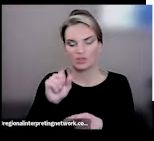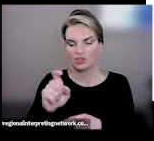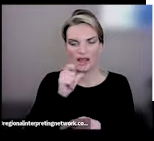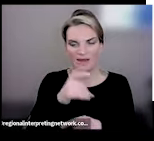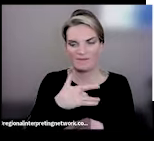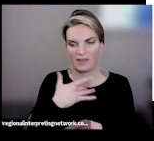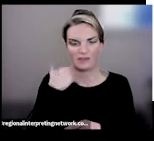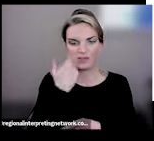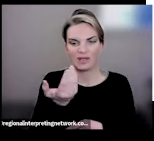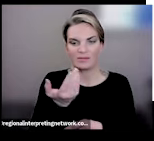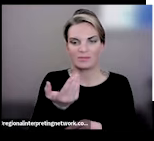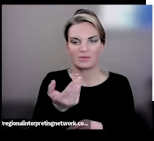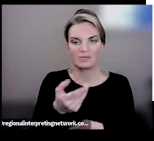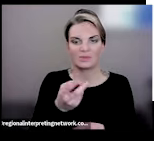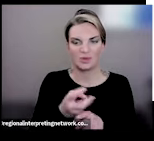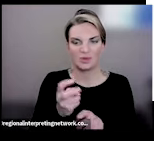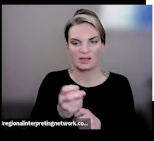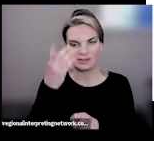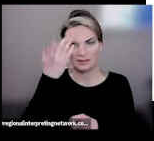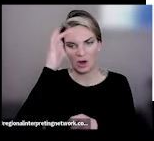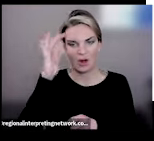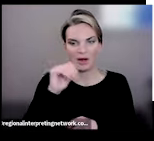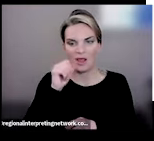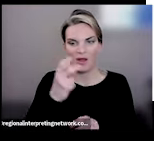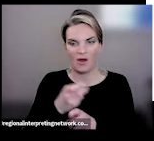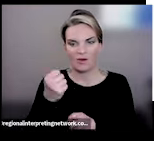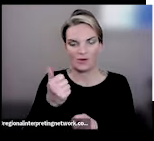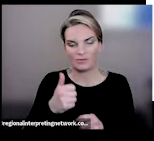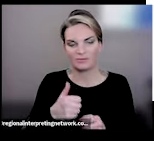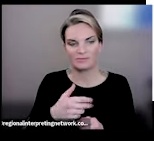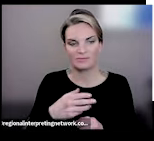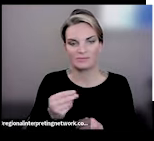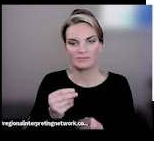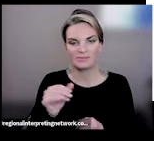smarter. It's not working harder. That's okay. The other thing I like to repeat to myself